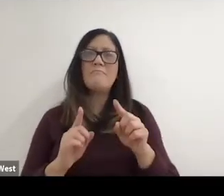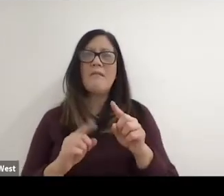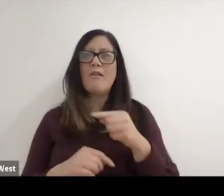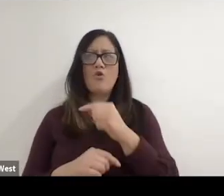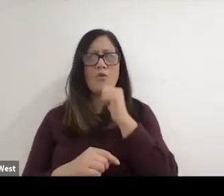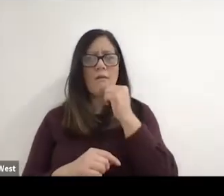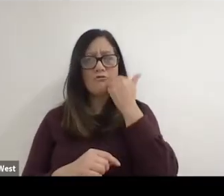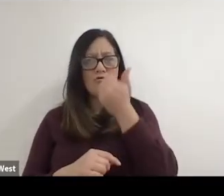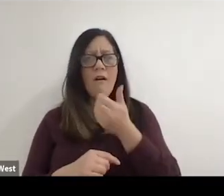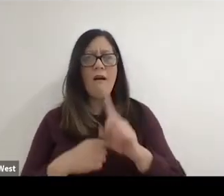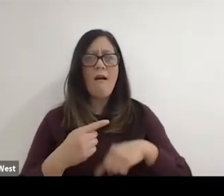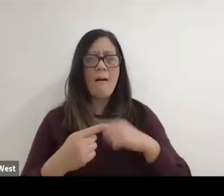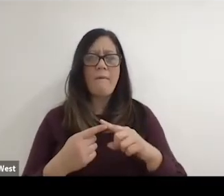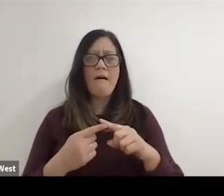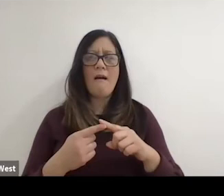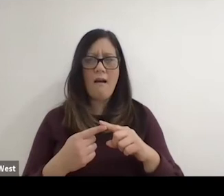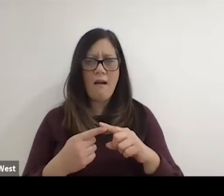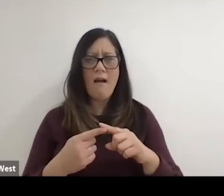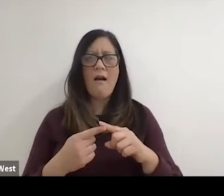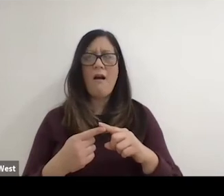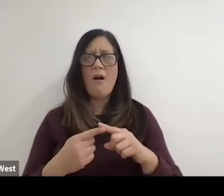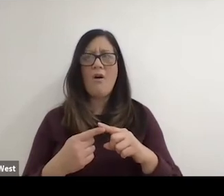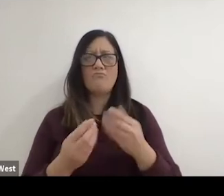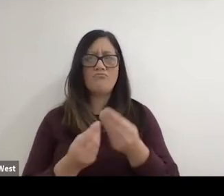but certainly one who is not shy about